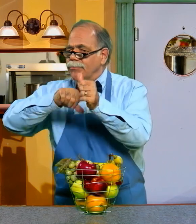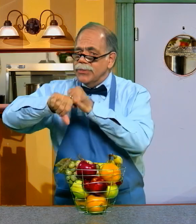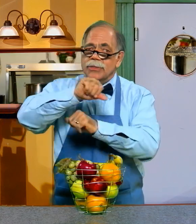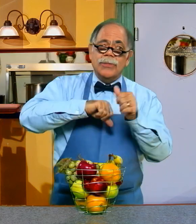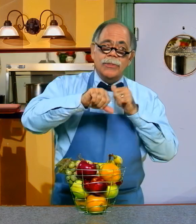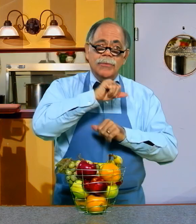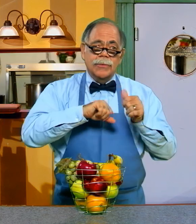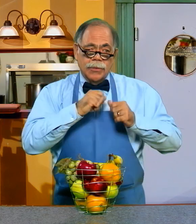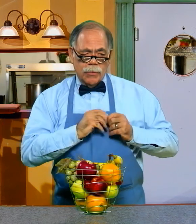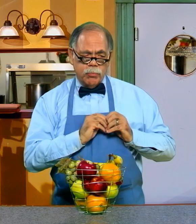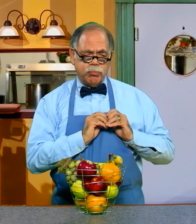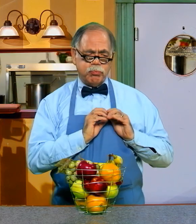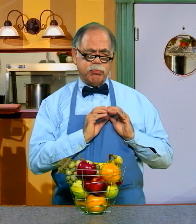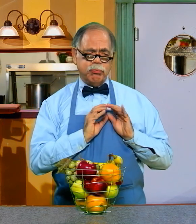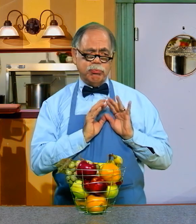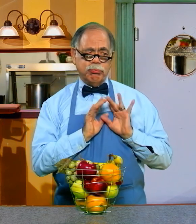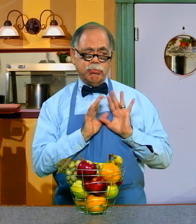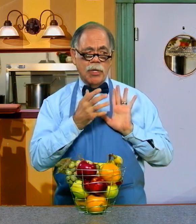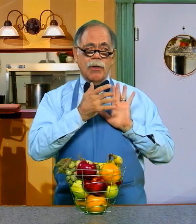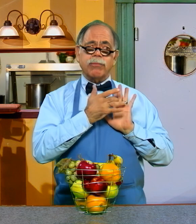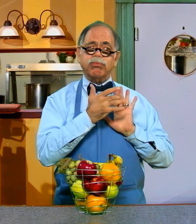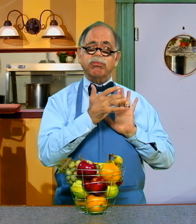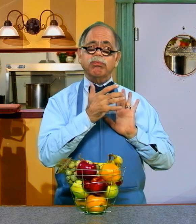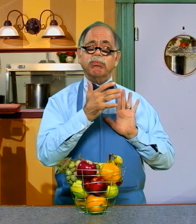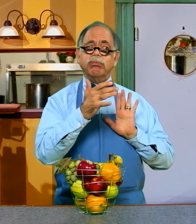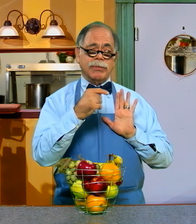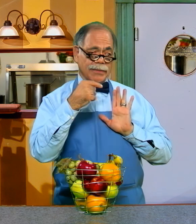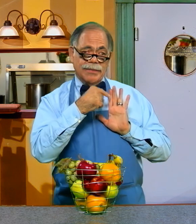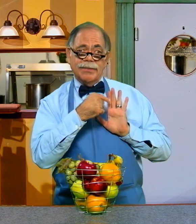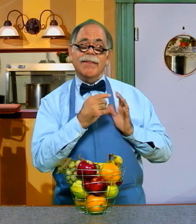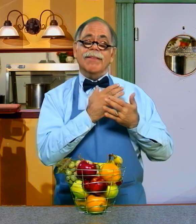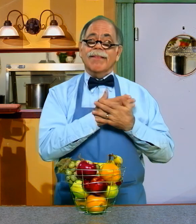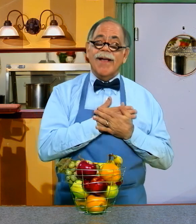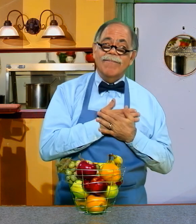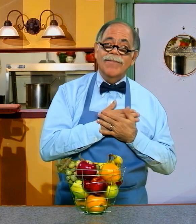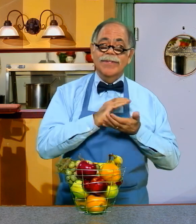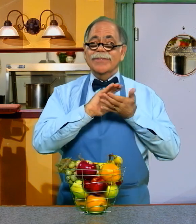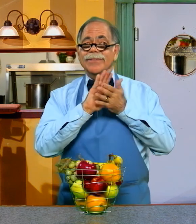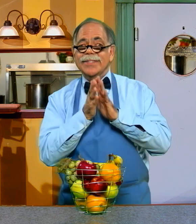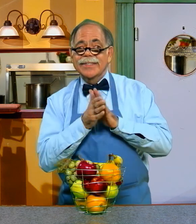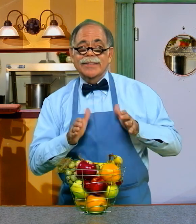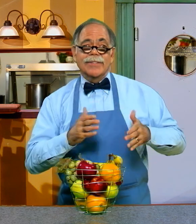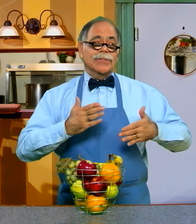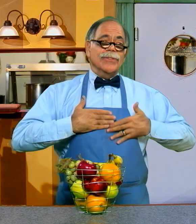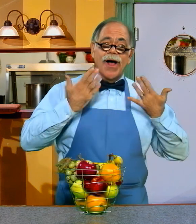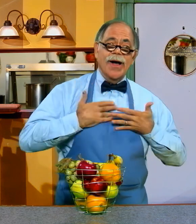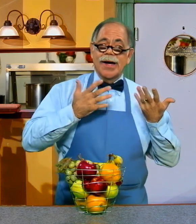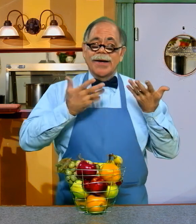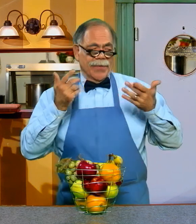BE WITH OTHER CHRISTIANS, AND GROW TO SHINE OUT HIS LOVE, PEACE, JOY,